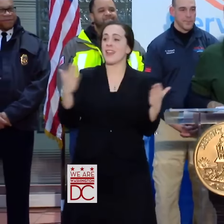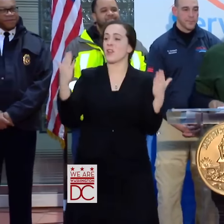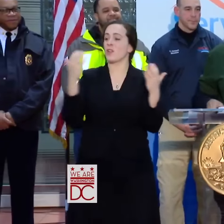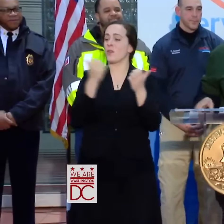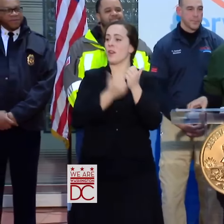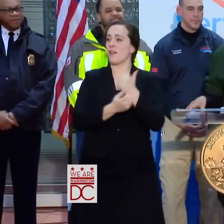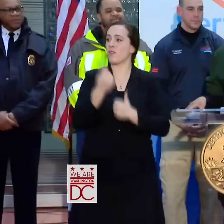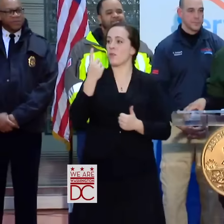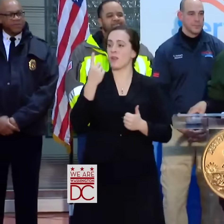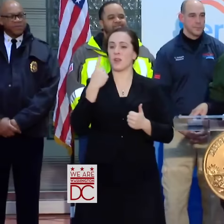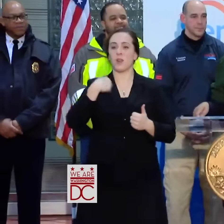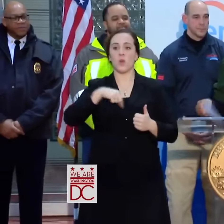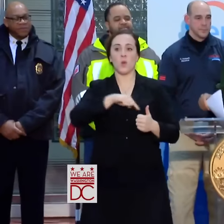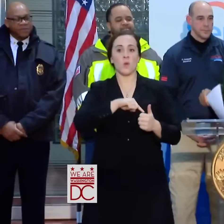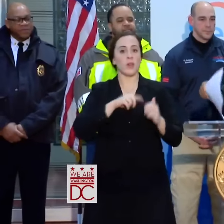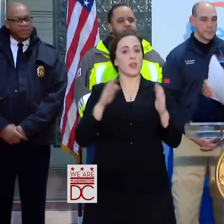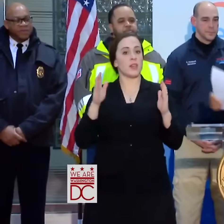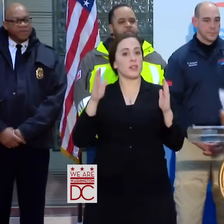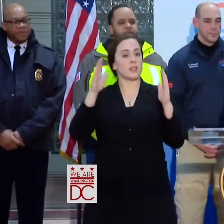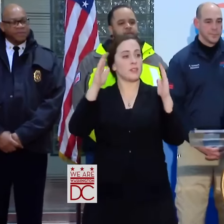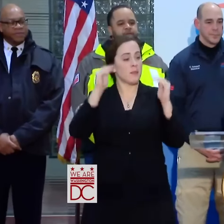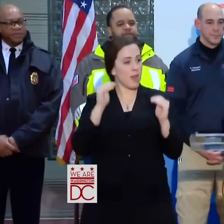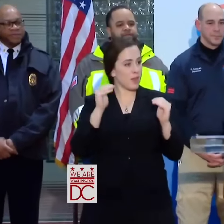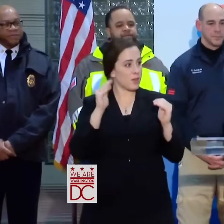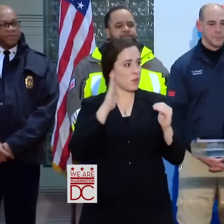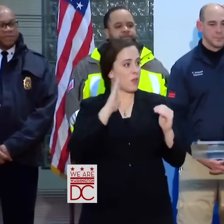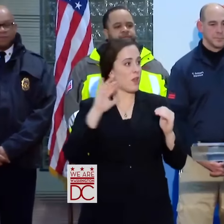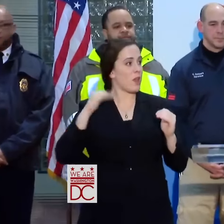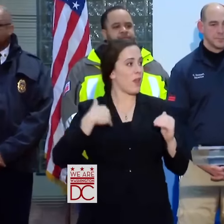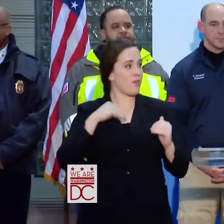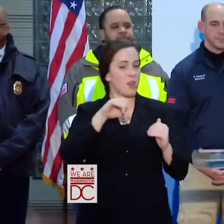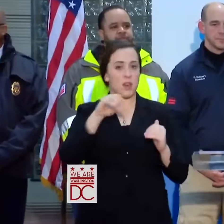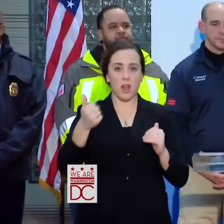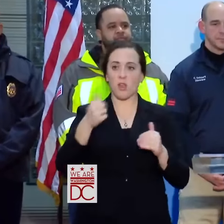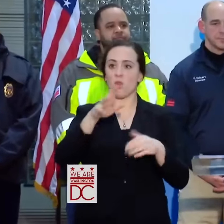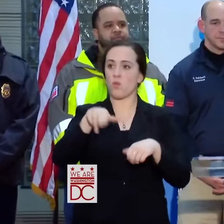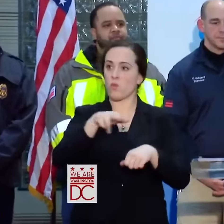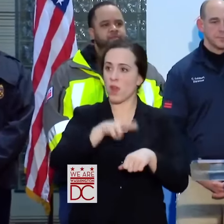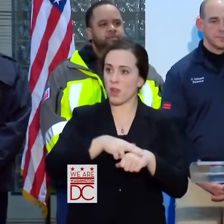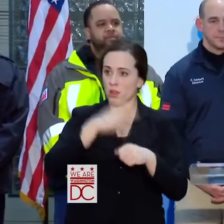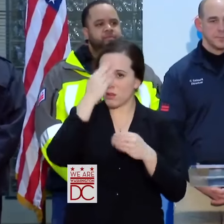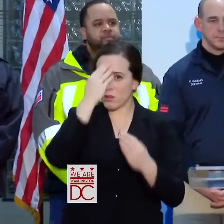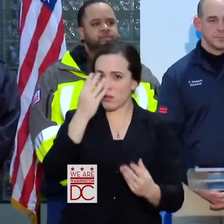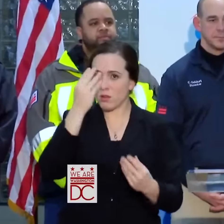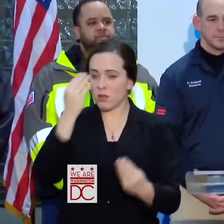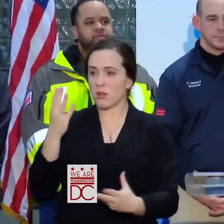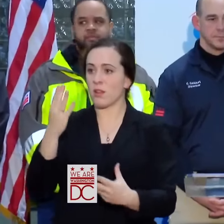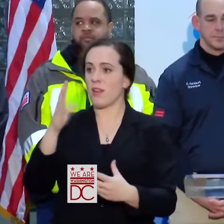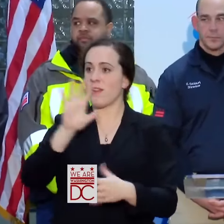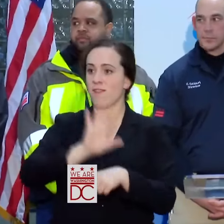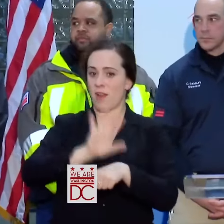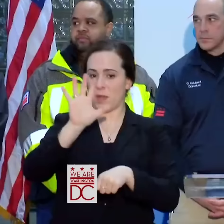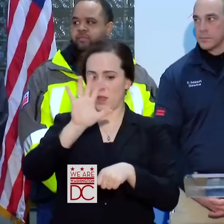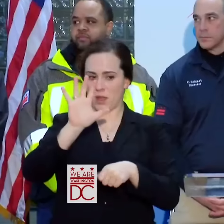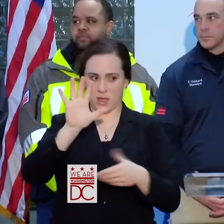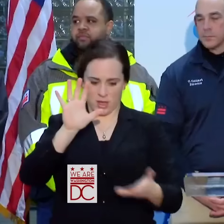WE EXPECT TO MAKE ANOTHER REGULAR BRIEFING AT 5:00 P.M. AT THIS LOCATION.